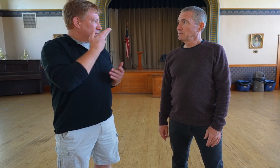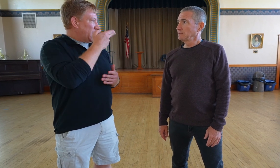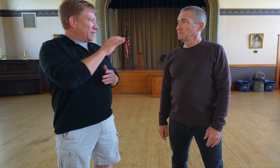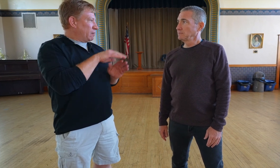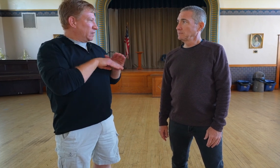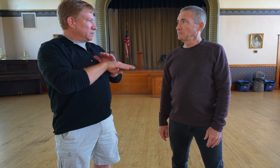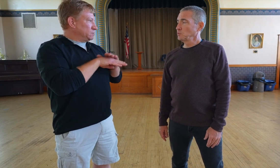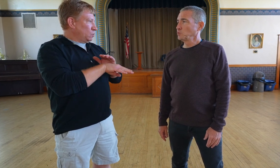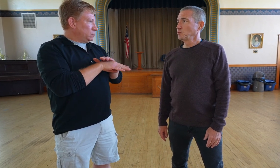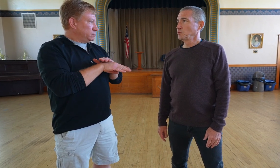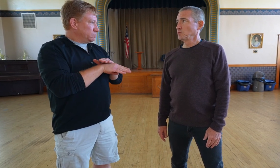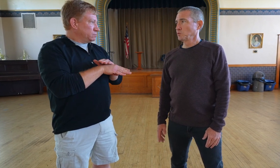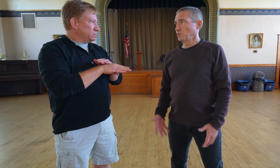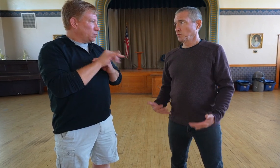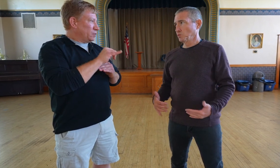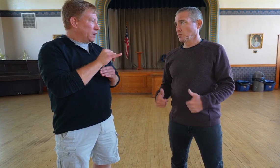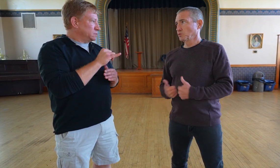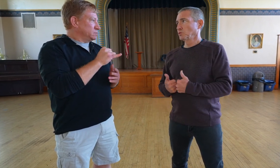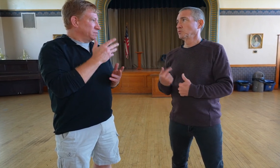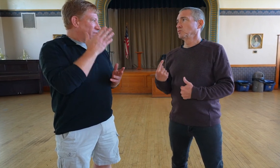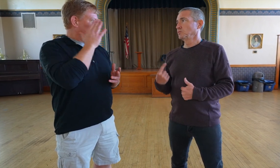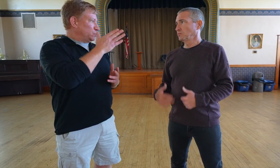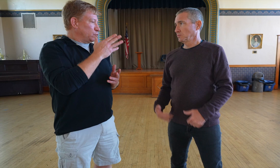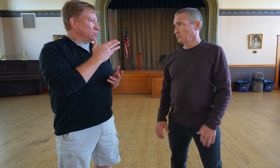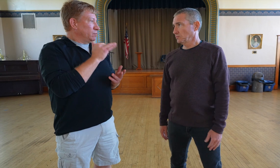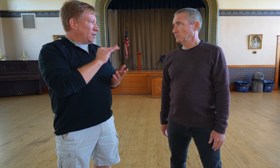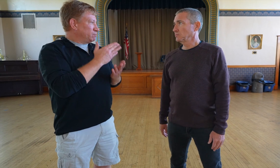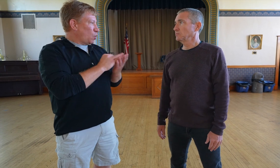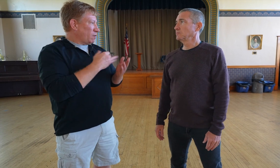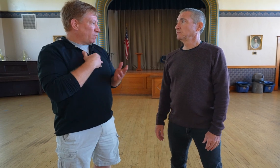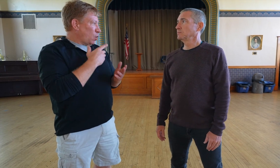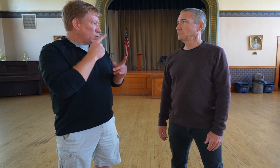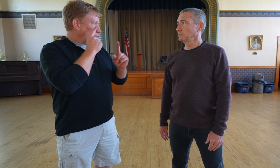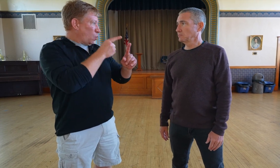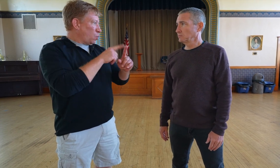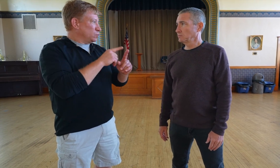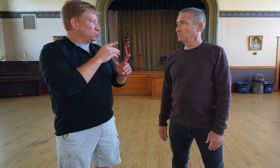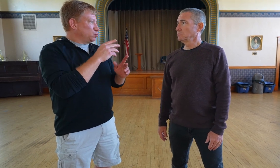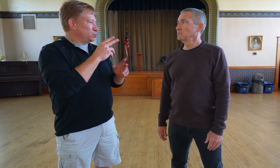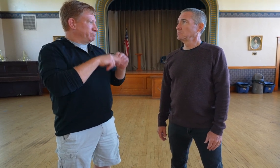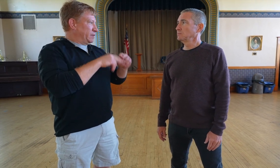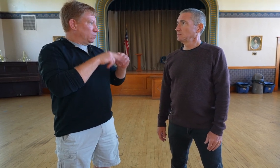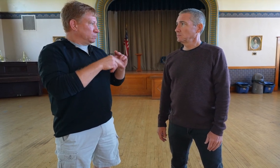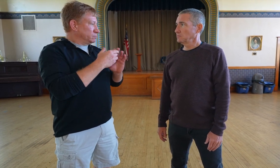as they would be handicapped accessible. Yes, that’s a challenge. - That’s in our future. That’s part of our goal to add that on,